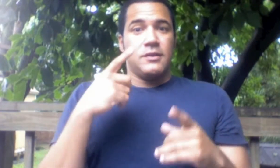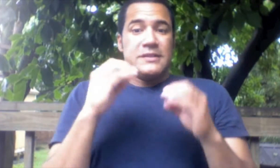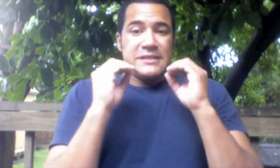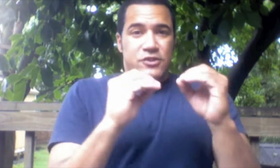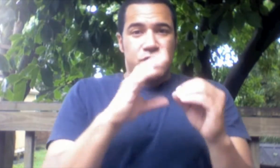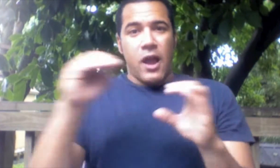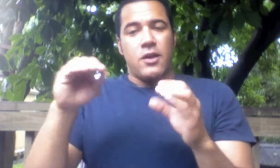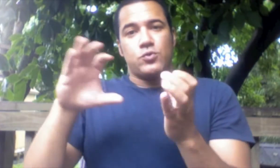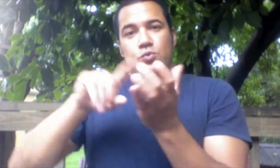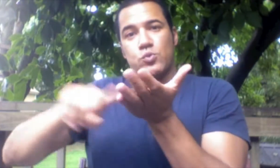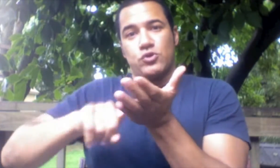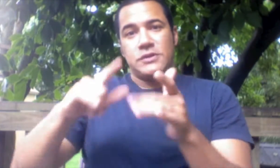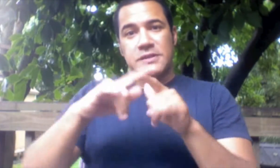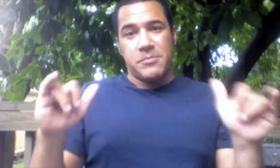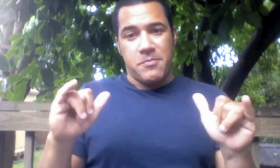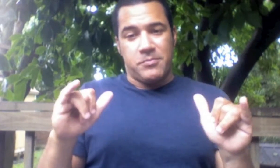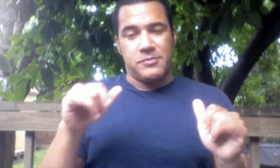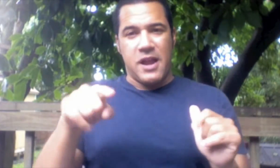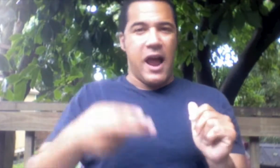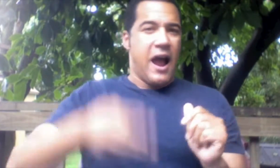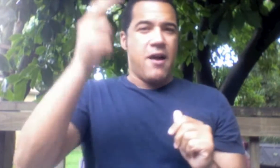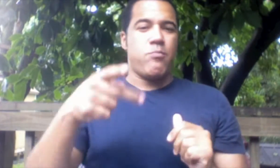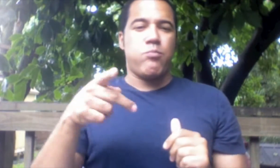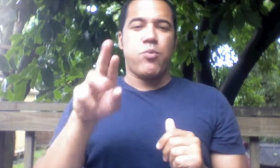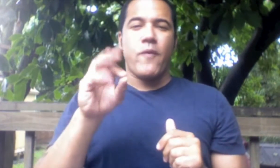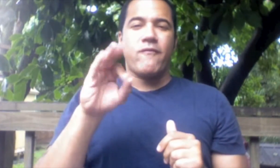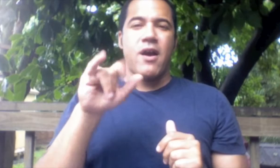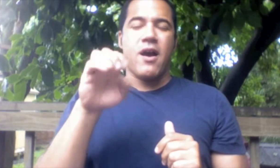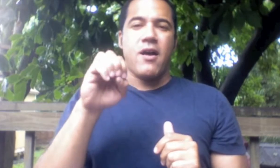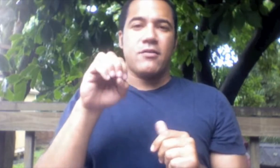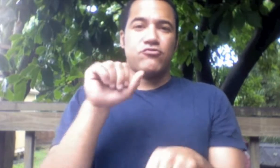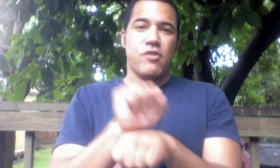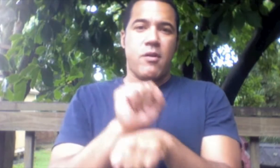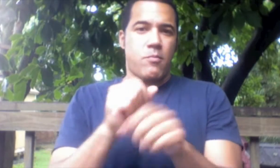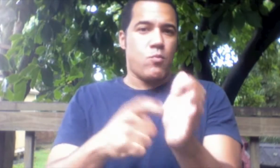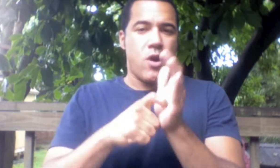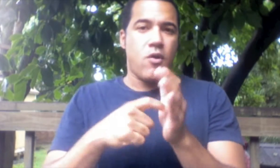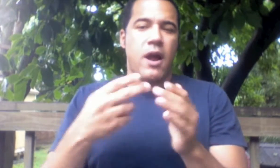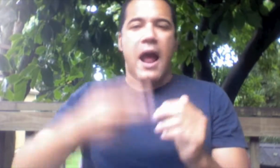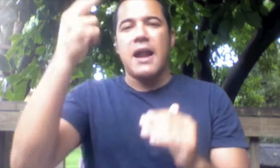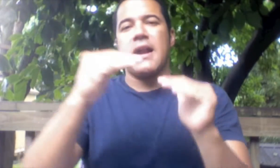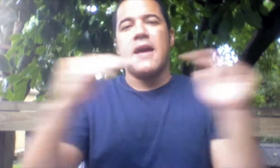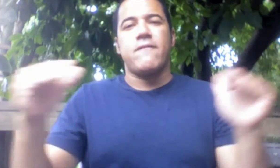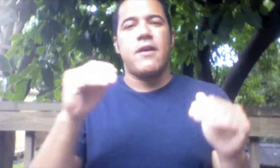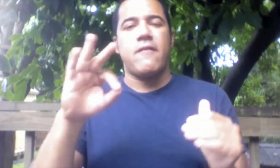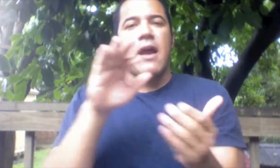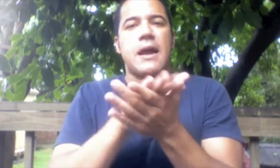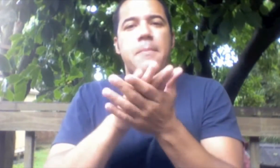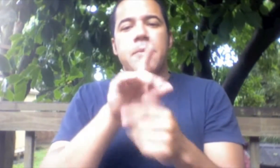But understand, teaching and doing research at the same time.... those are high profile jobs and require a high level of academic commitment.